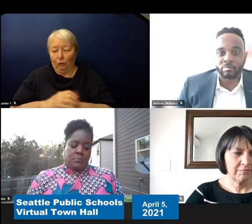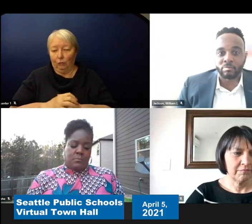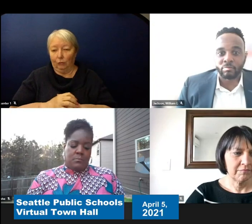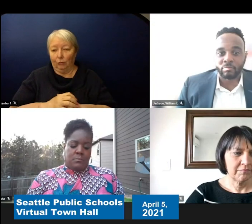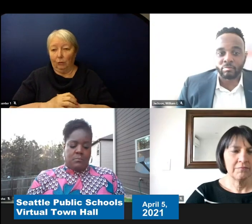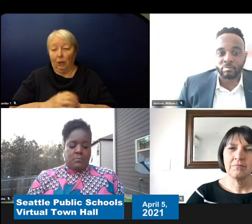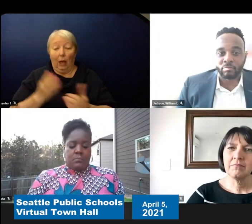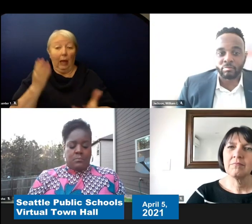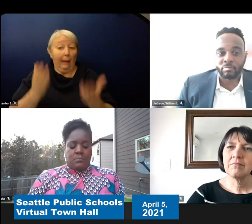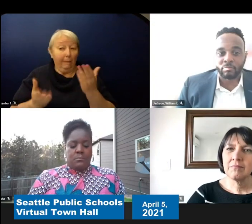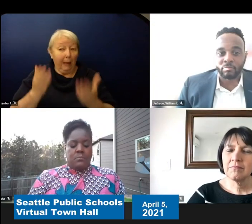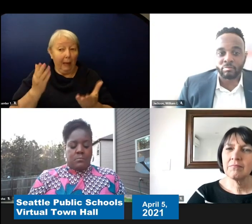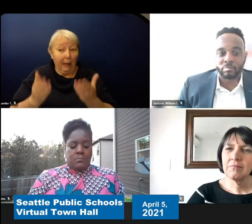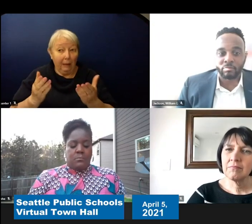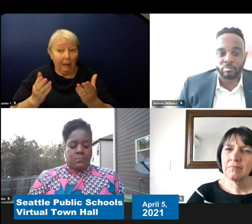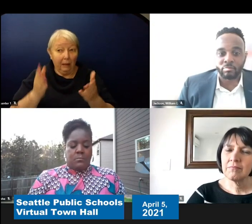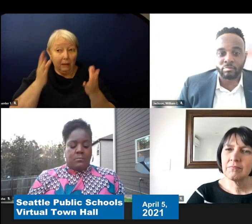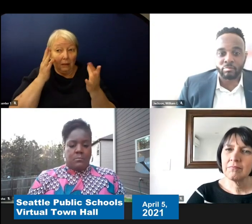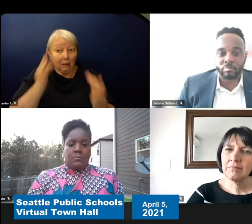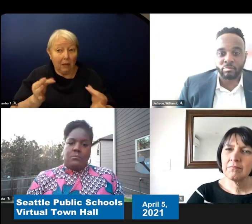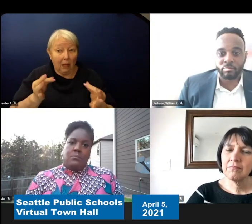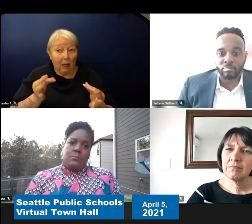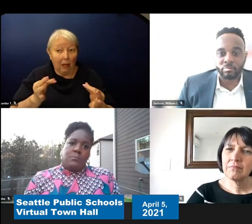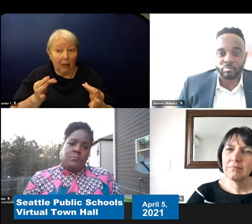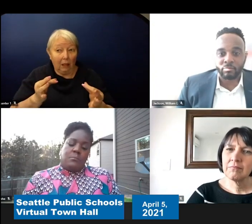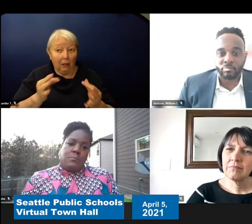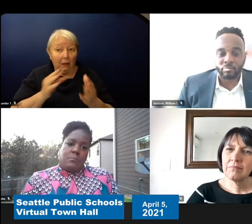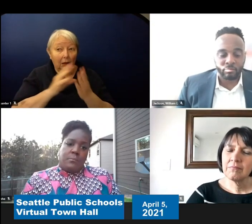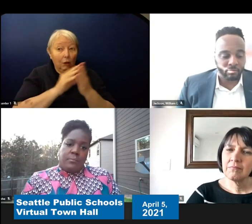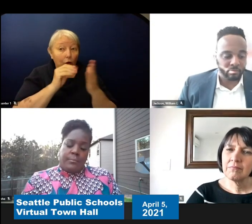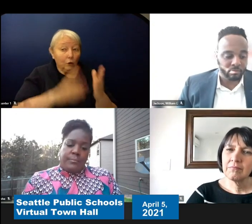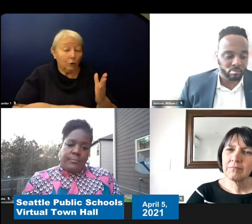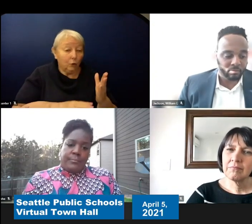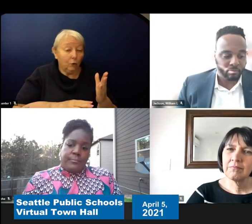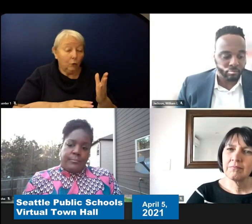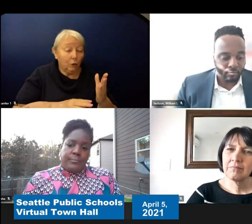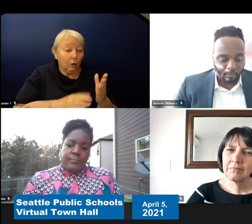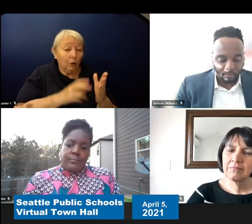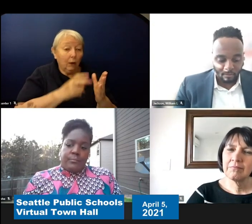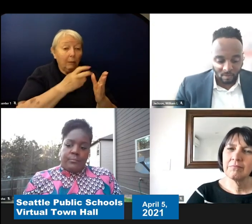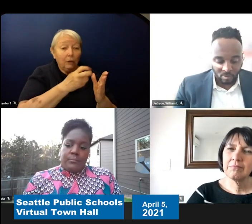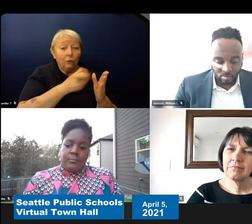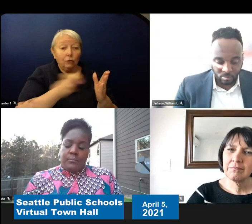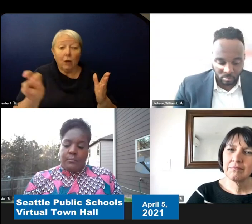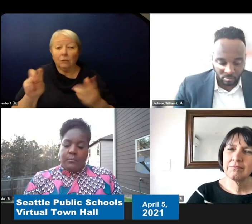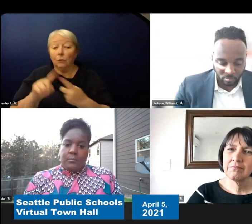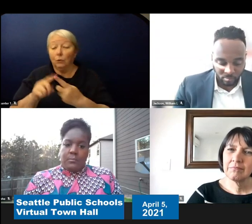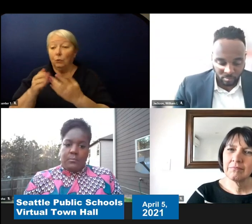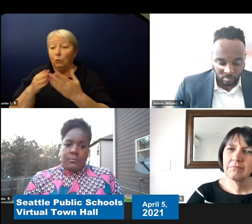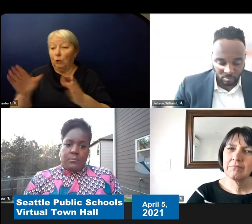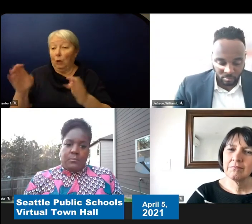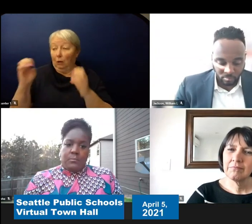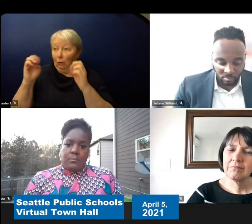a student into a general education classroom or do less. But currently it's four days a week.